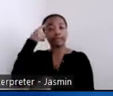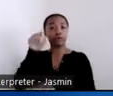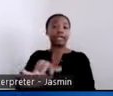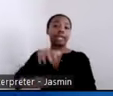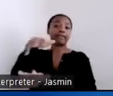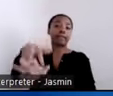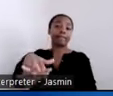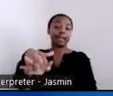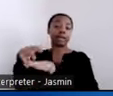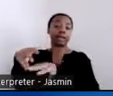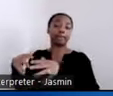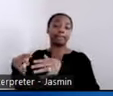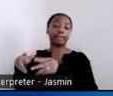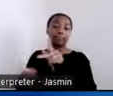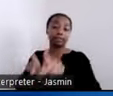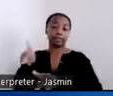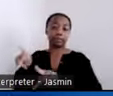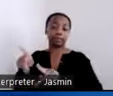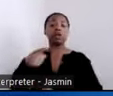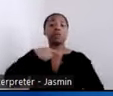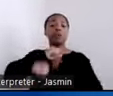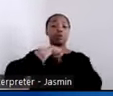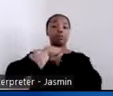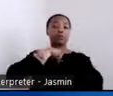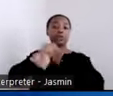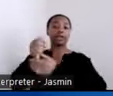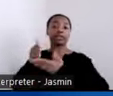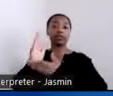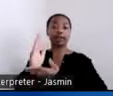the rights of those with serious mental illness or serious emotional disturbances,